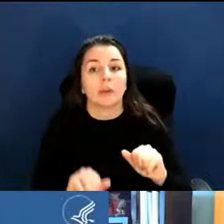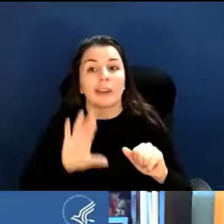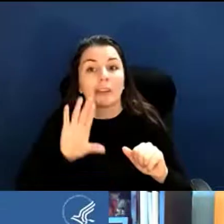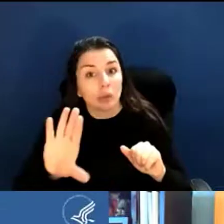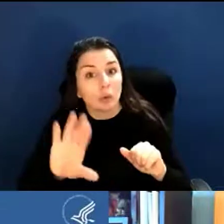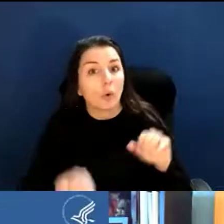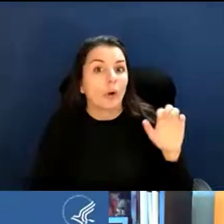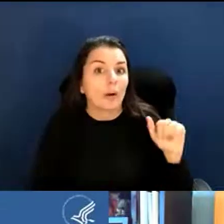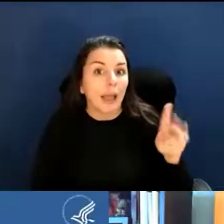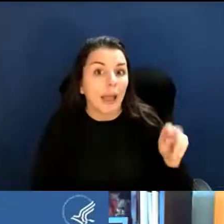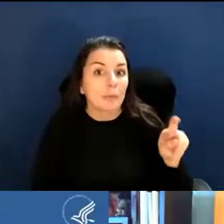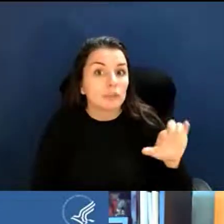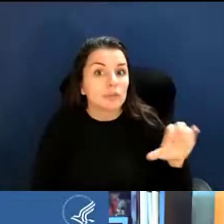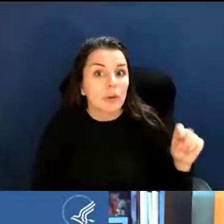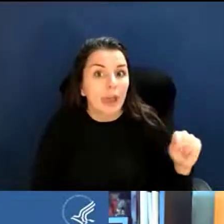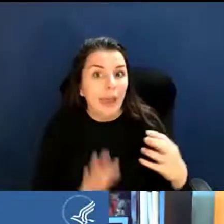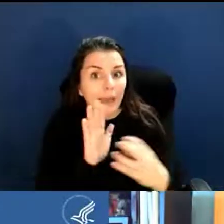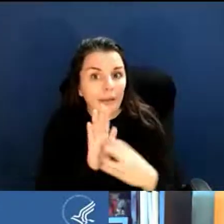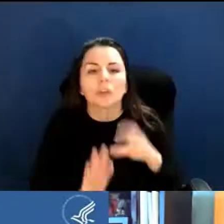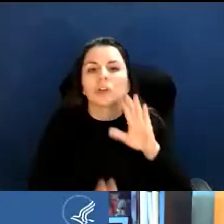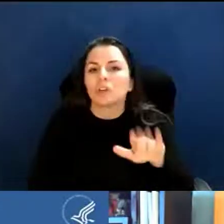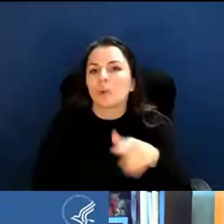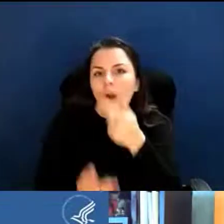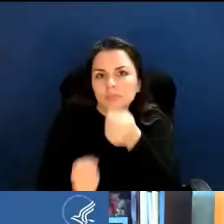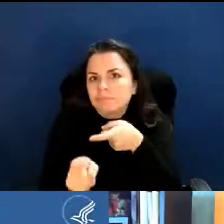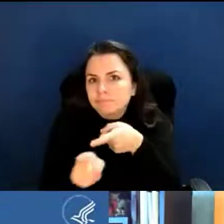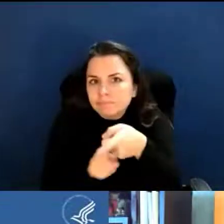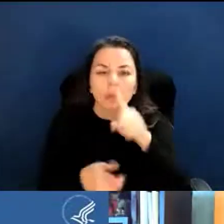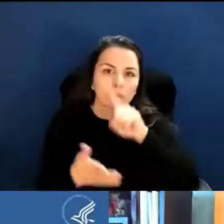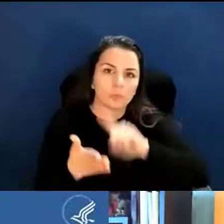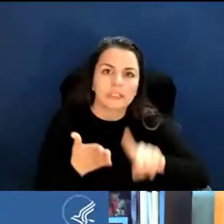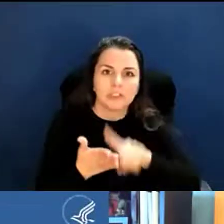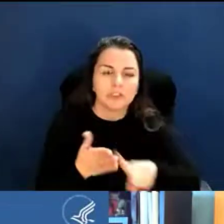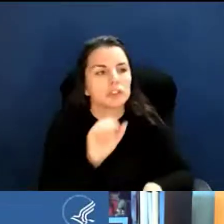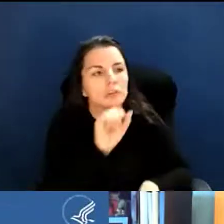basically the type of research you're doing, and it will come up with a list of POs